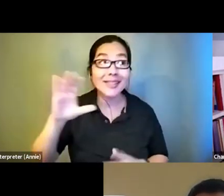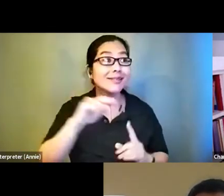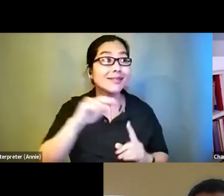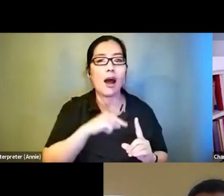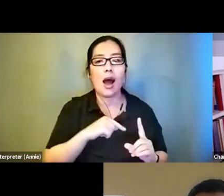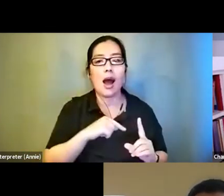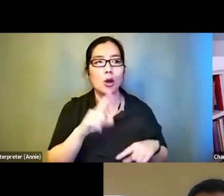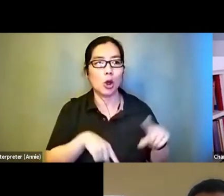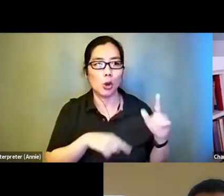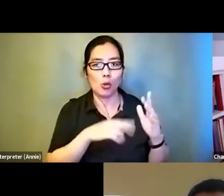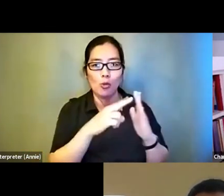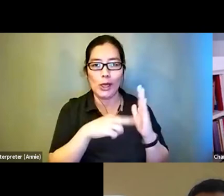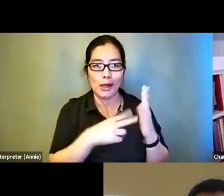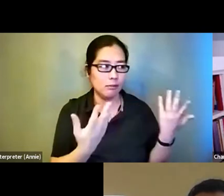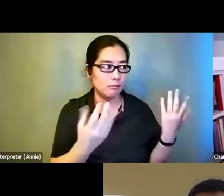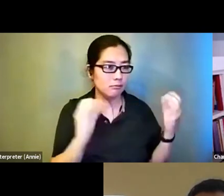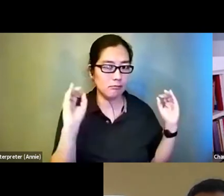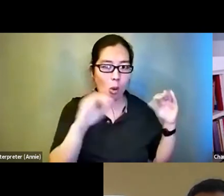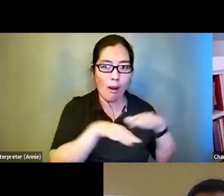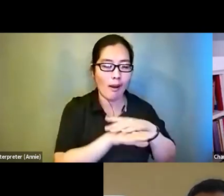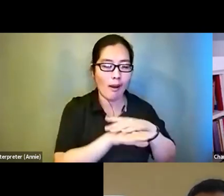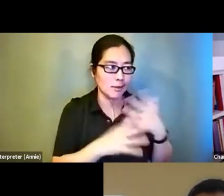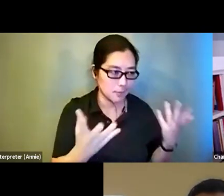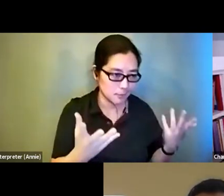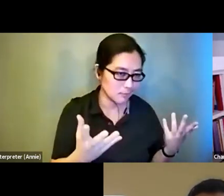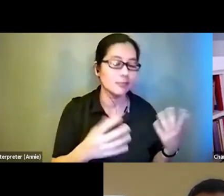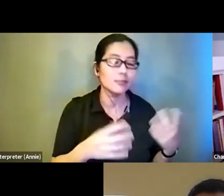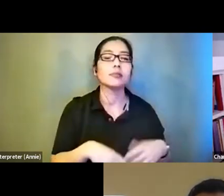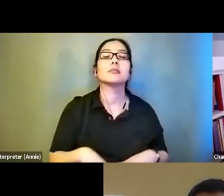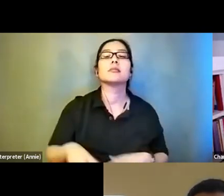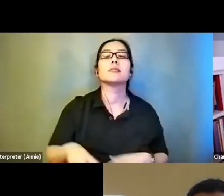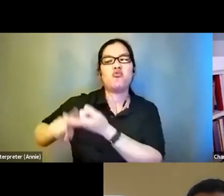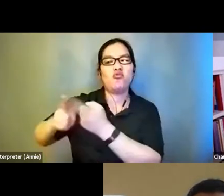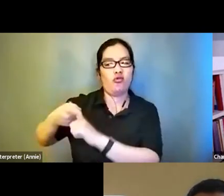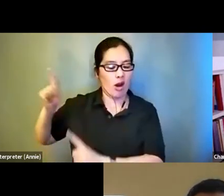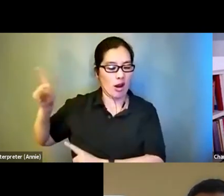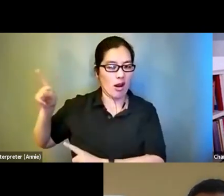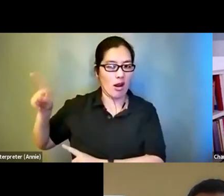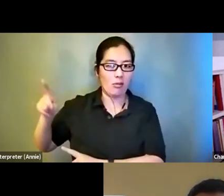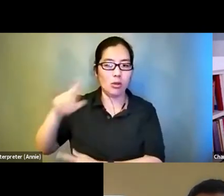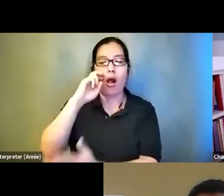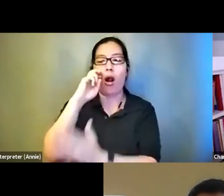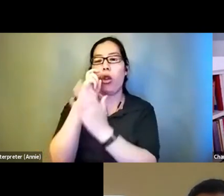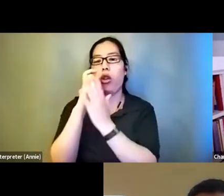access to them. One of my friends was really into comics and started